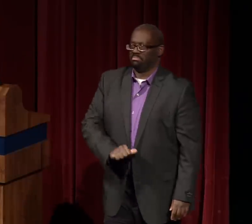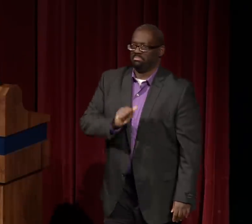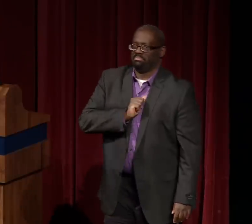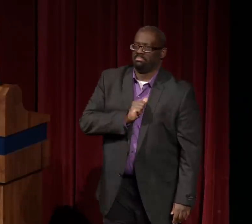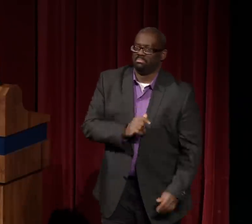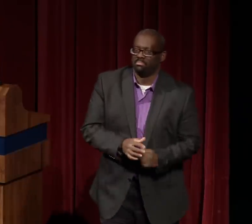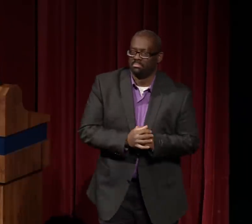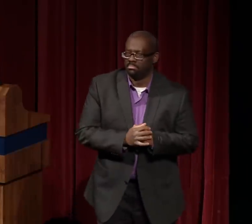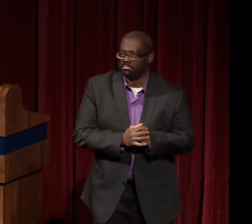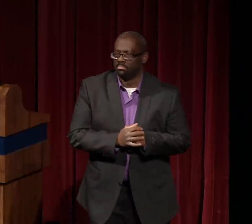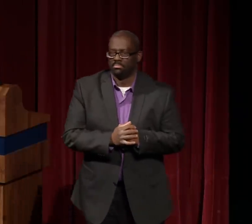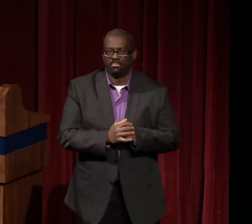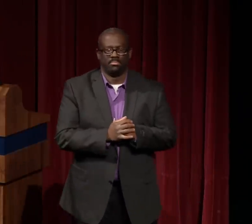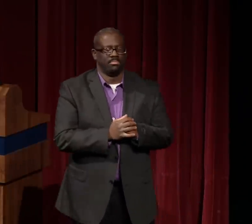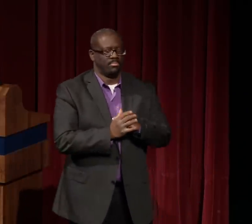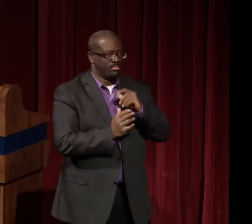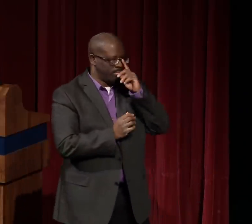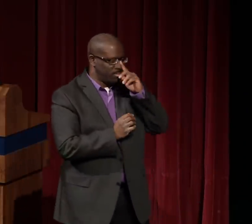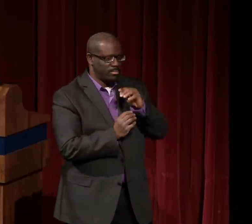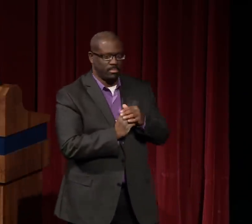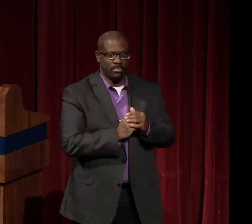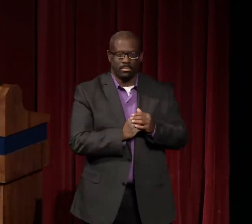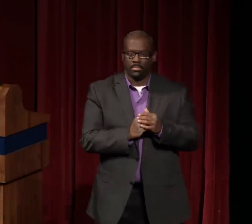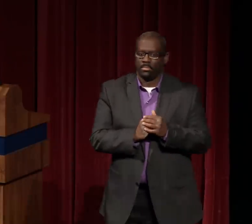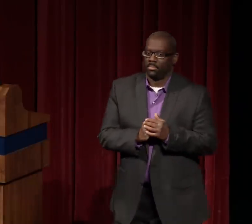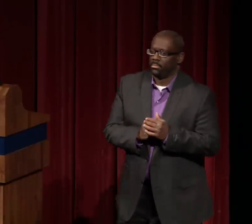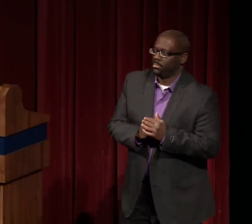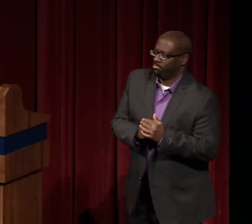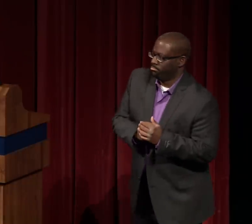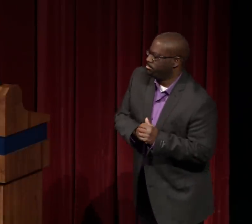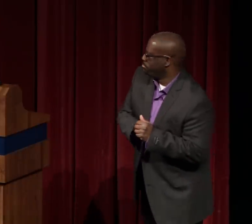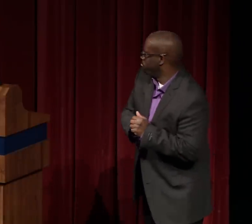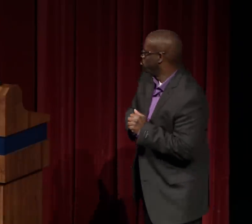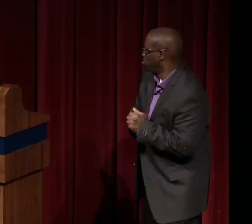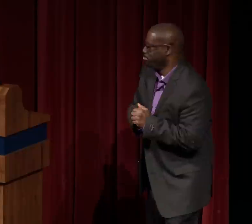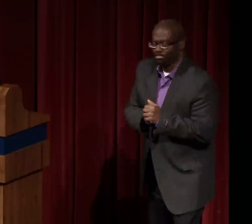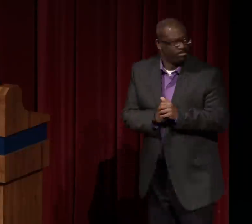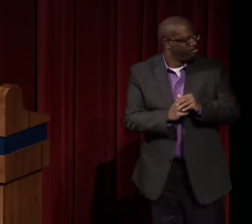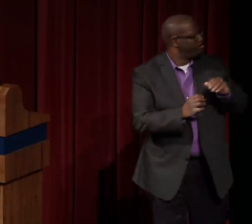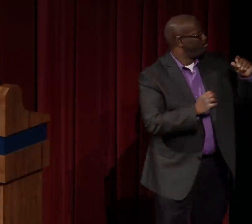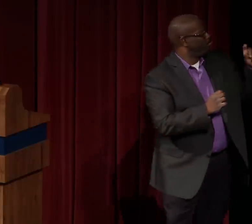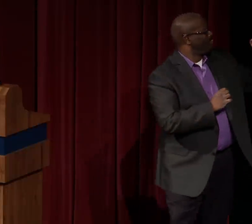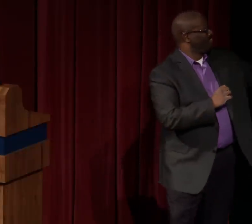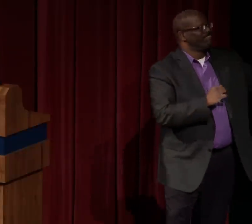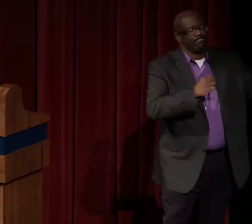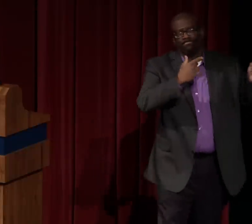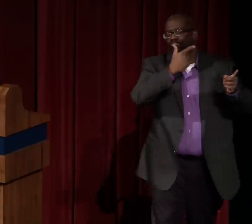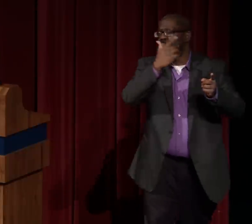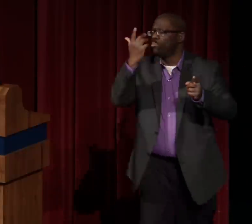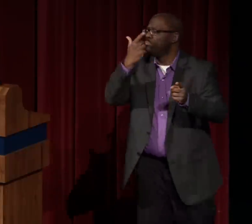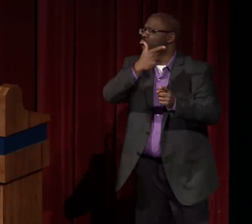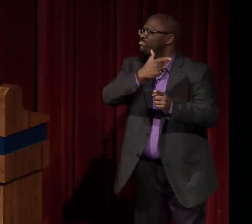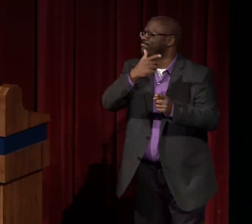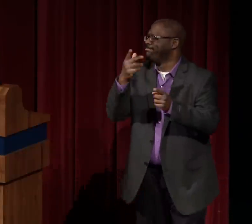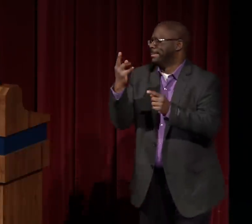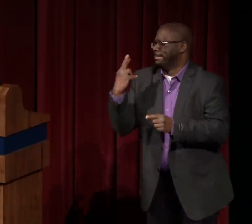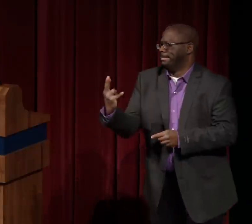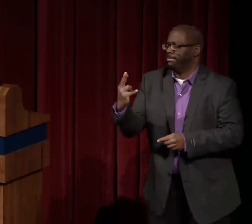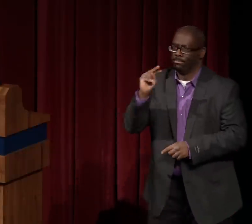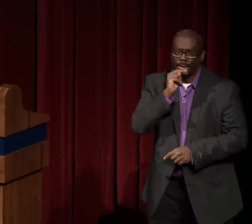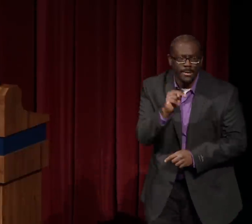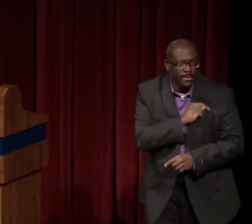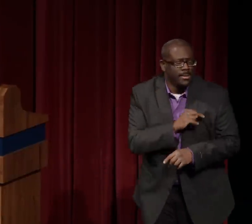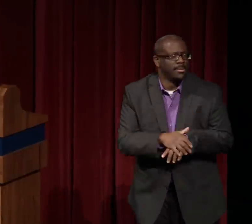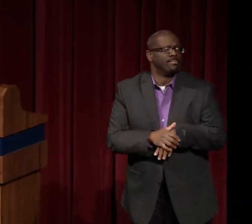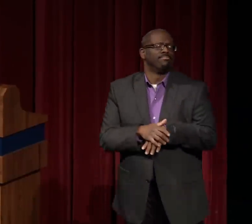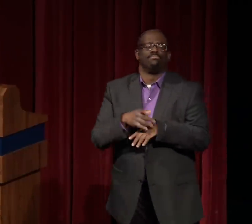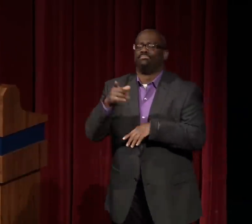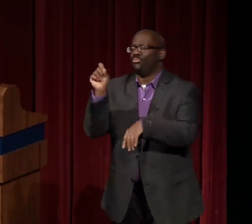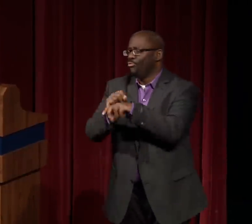who has passed since.